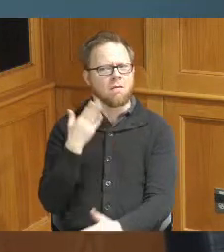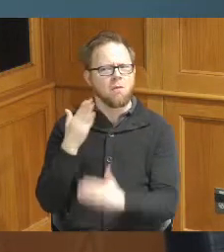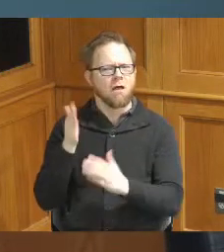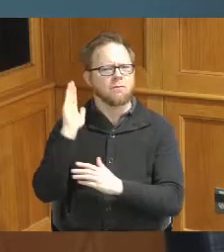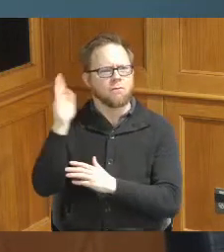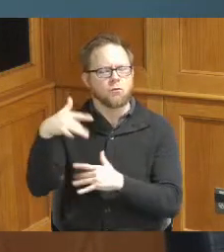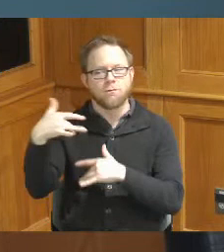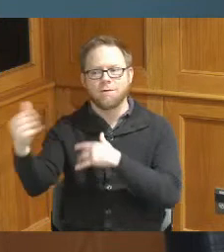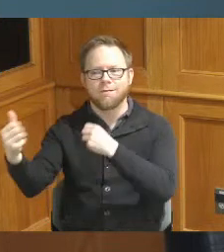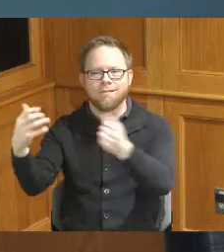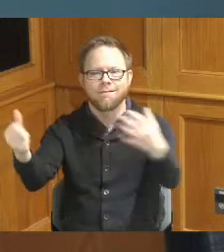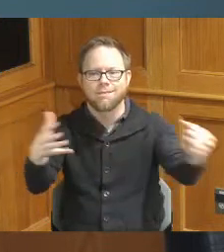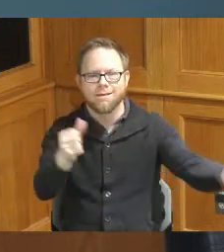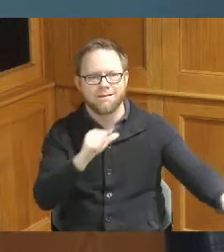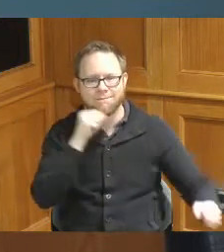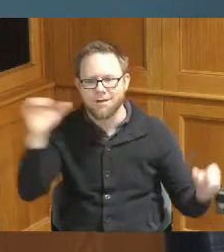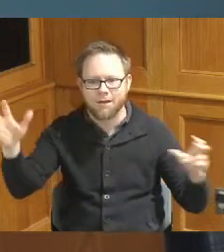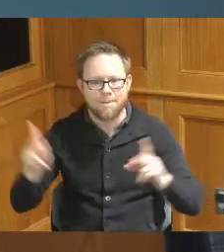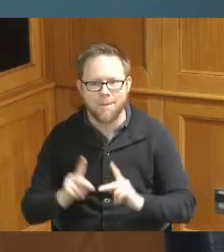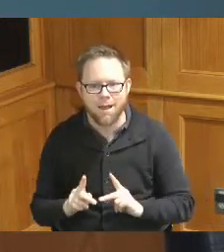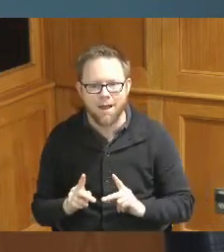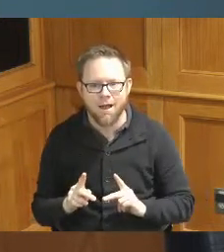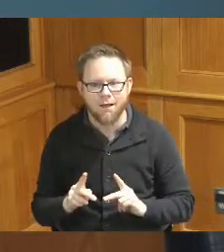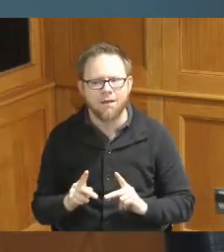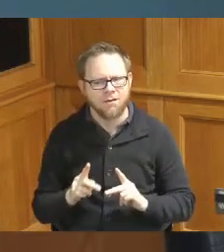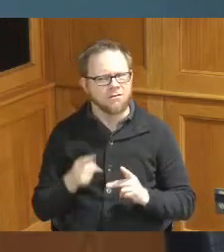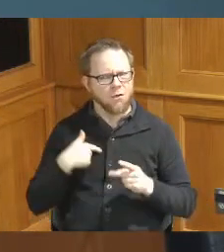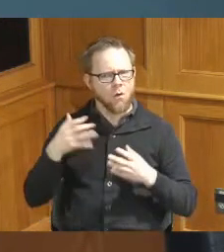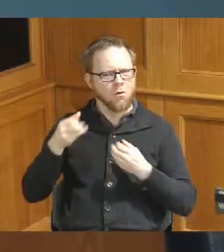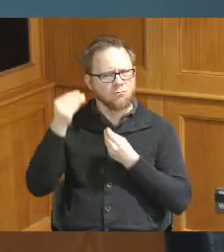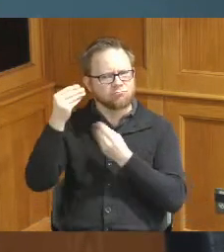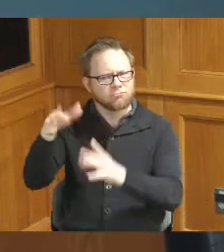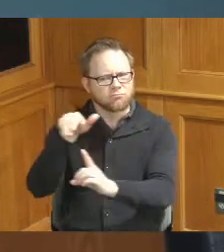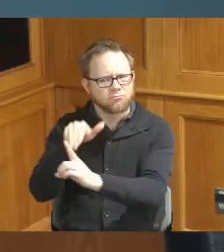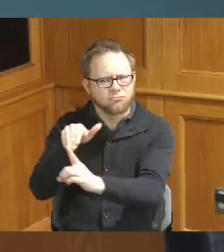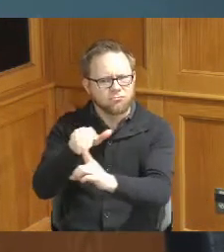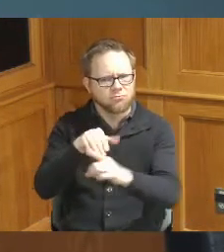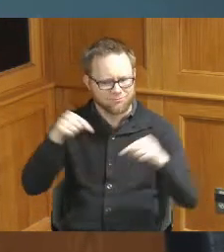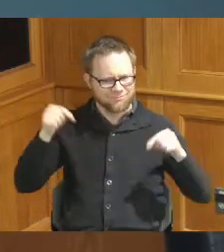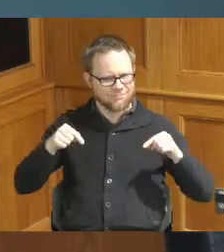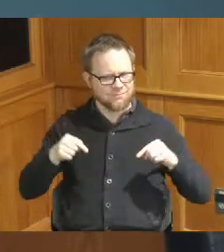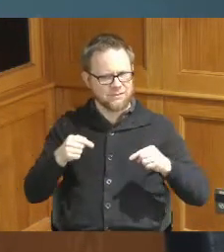never come back here but to say there's a place for you here so I started on that Journey 30 years